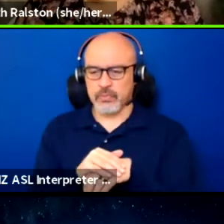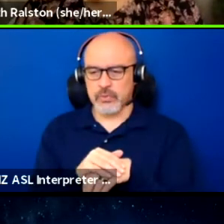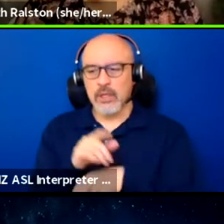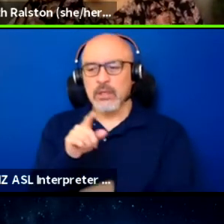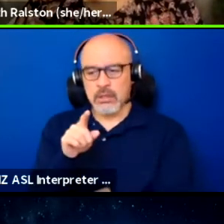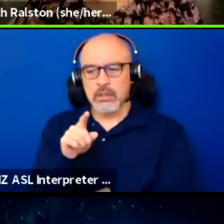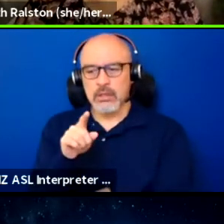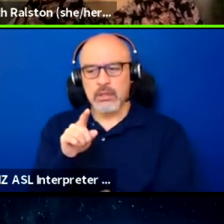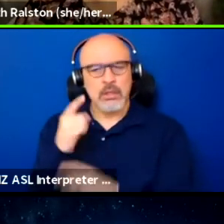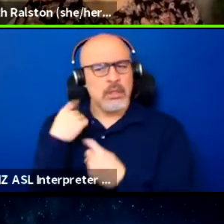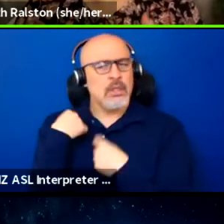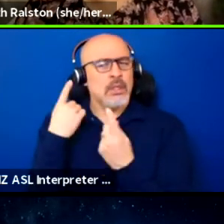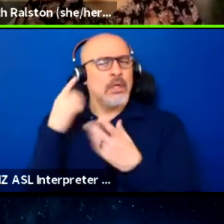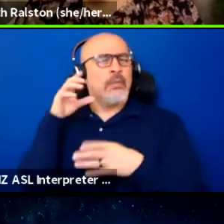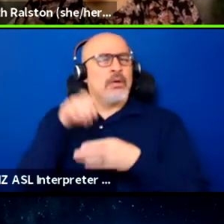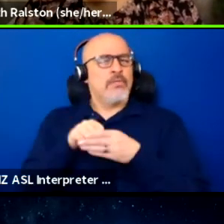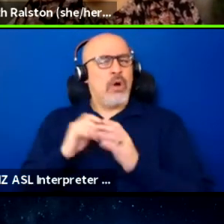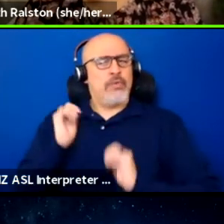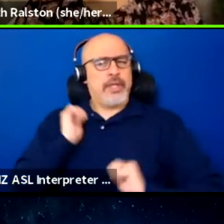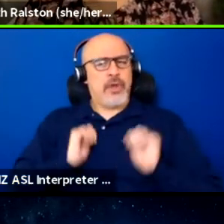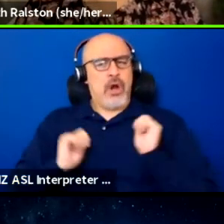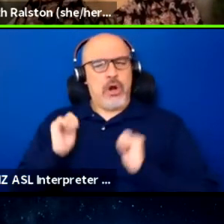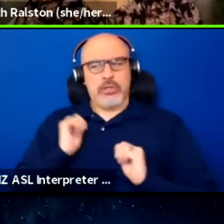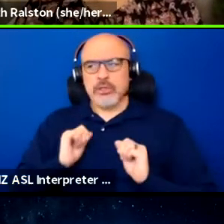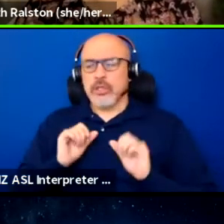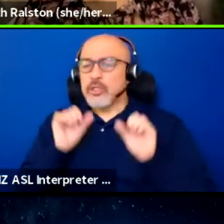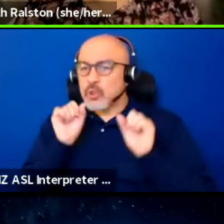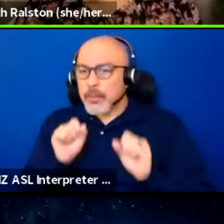and being able to participate, whether I'm a patron